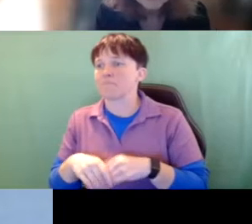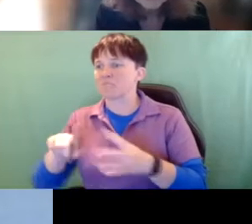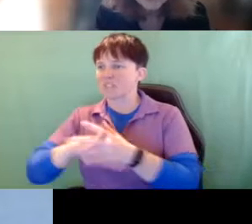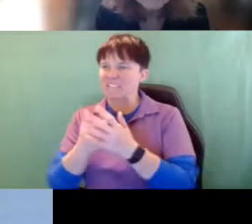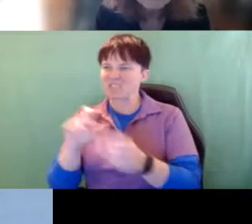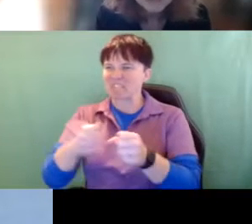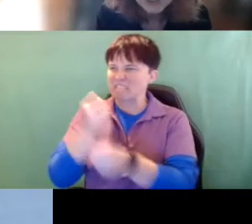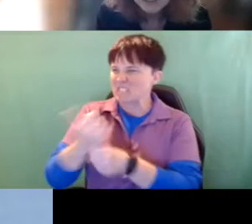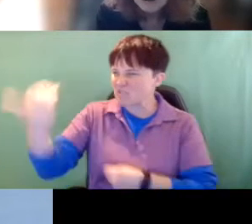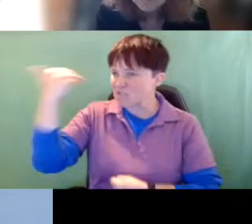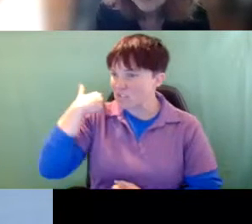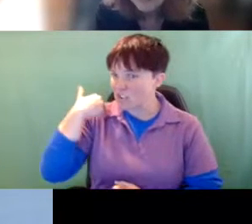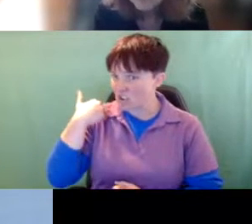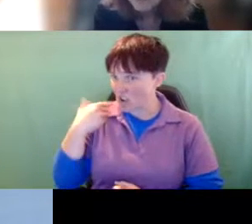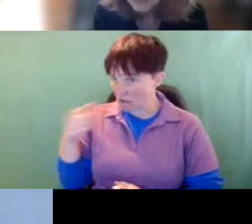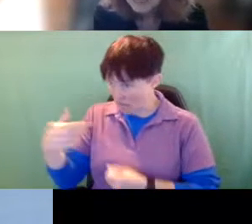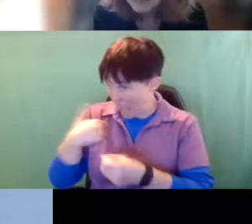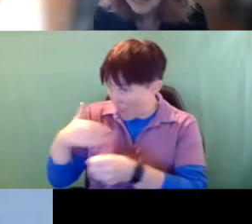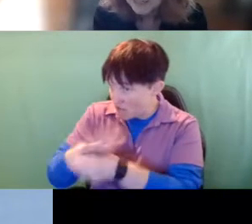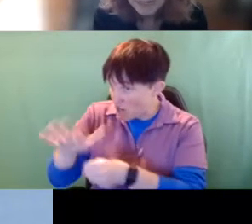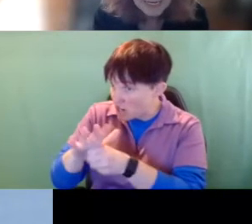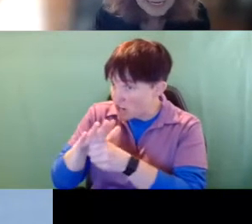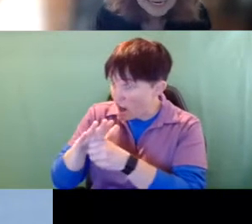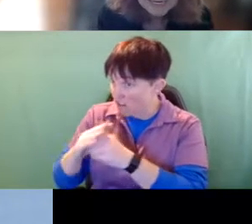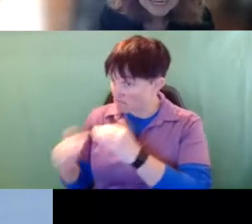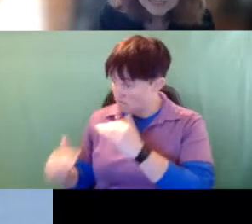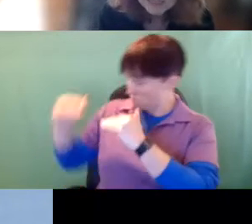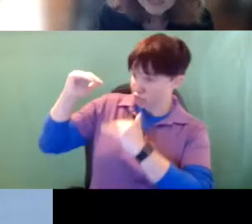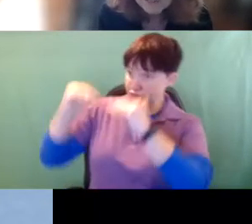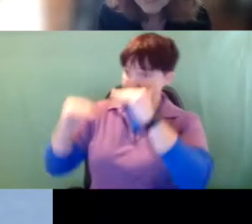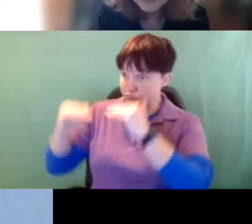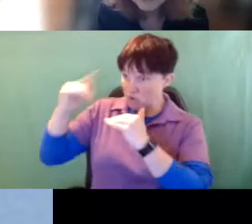Is there enough vision to compensate for the lack of hearing? Is there enough hearing to